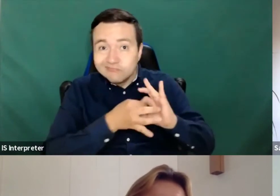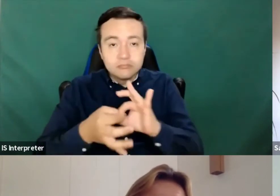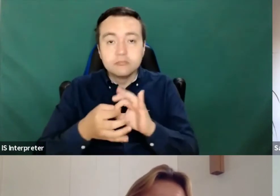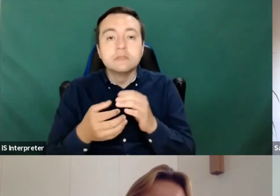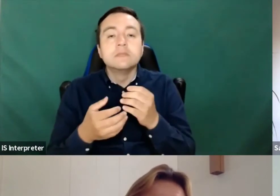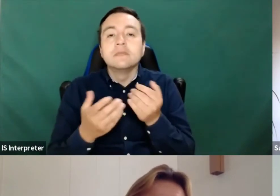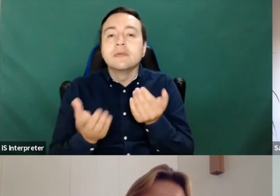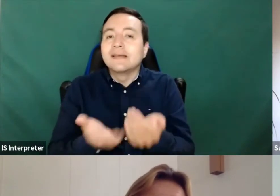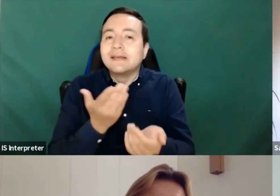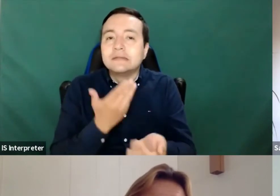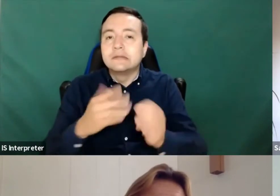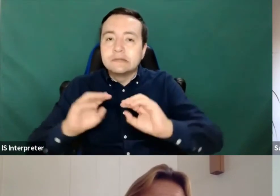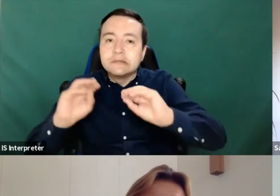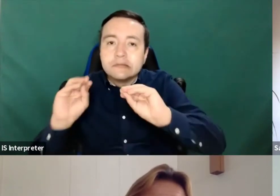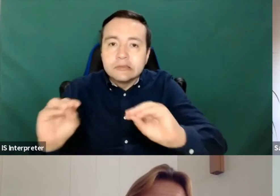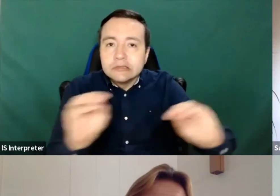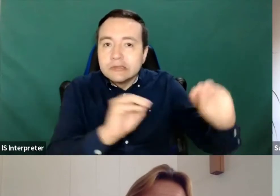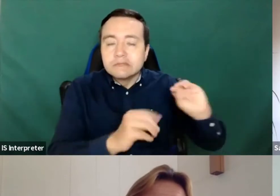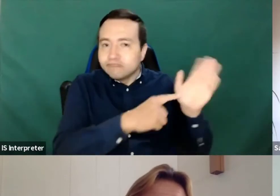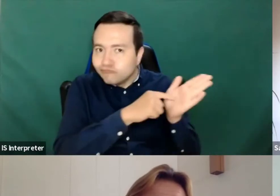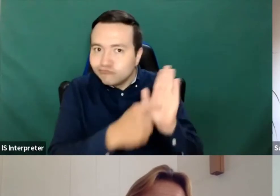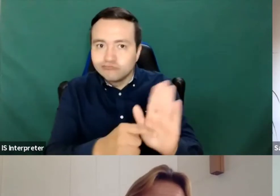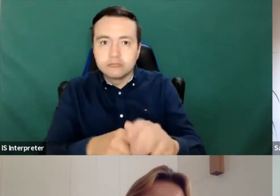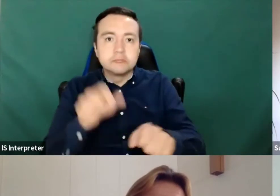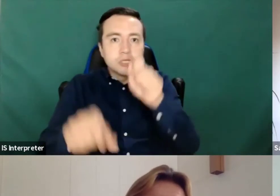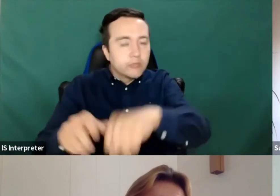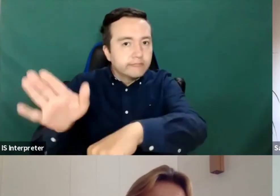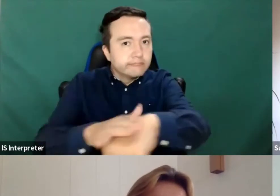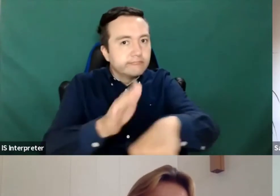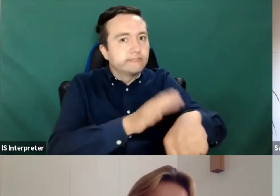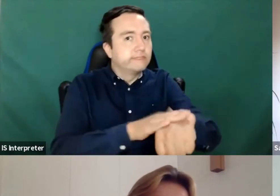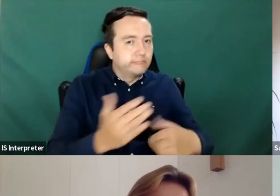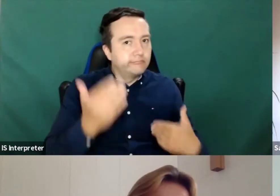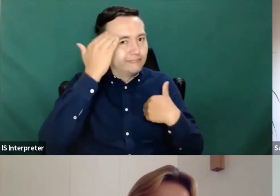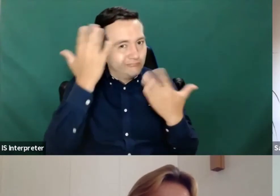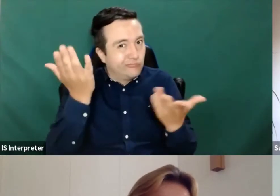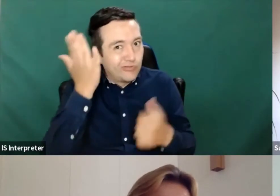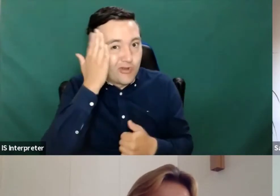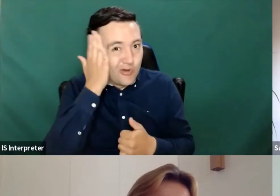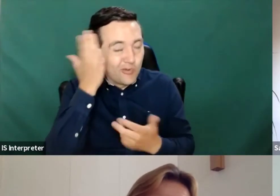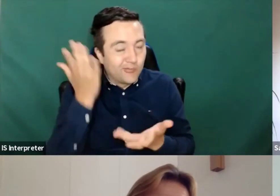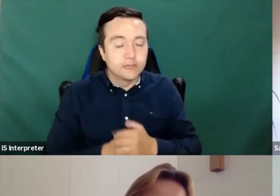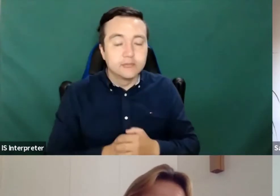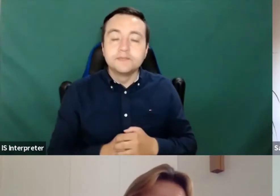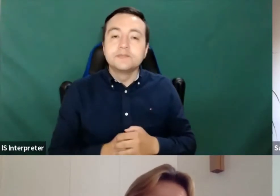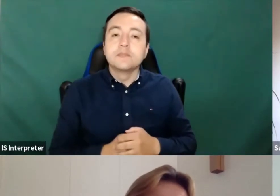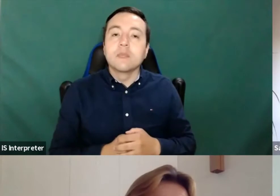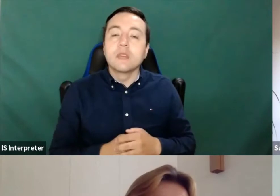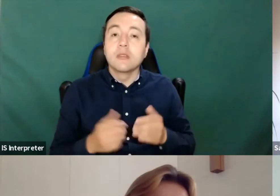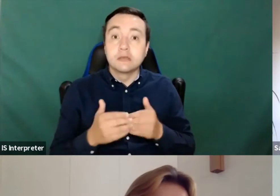and to show students that they need to be aware of it. And moving on from that. So this is the stage we're in right now.